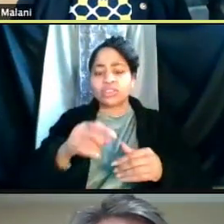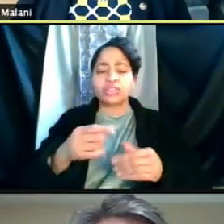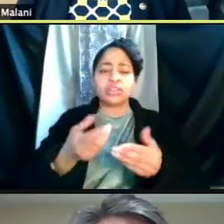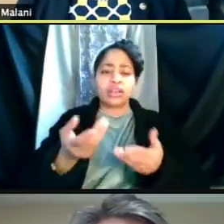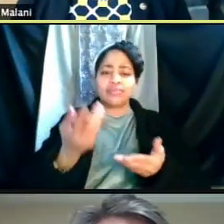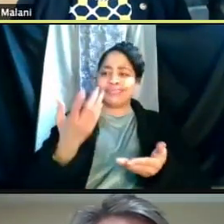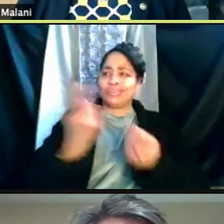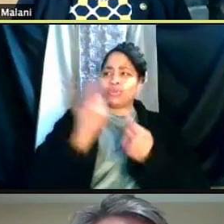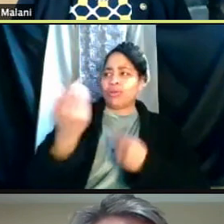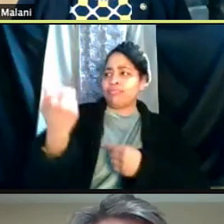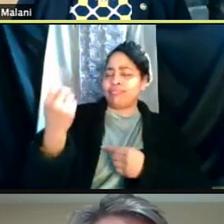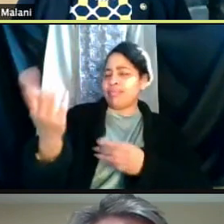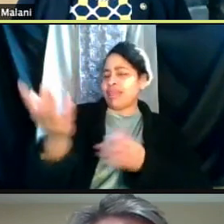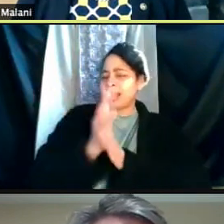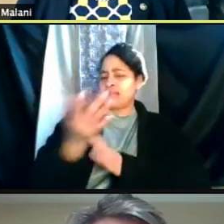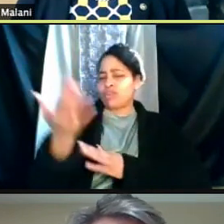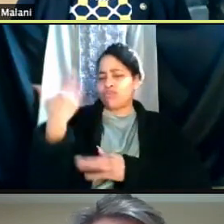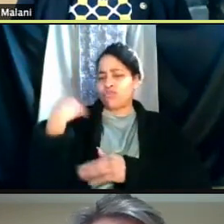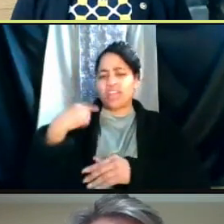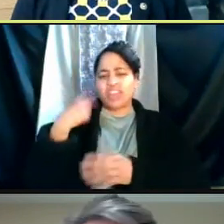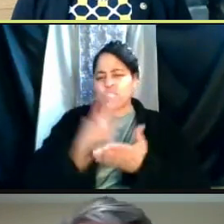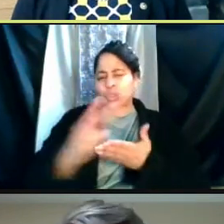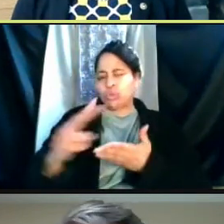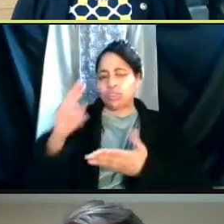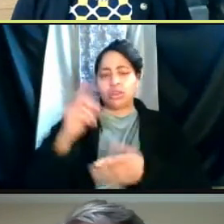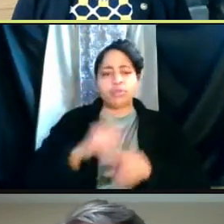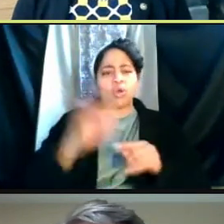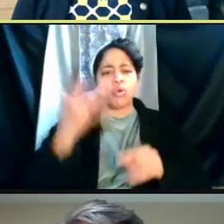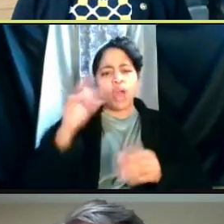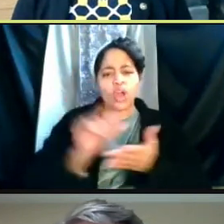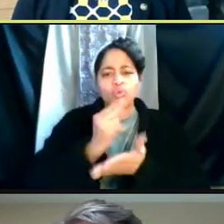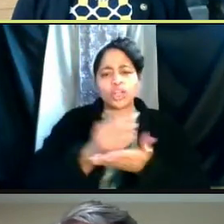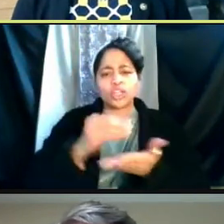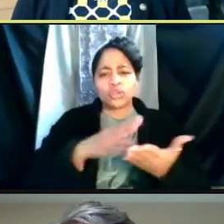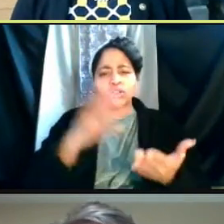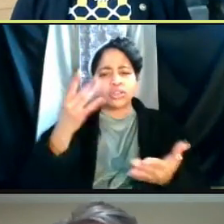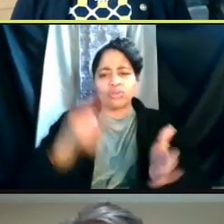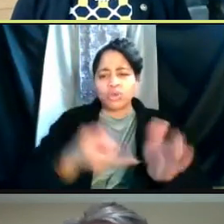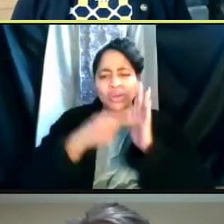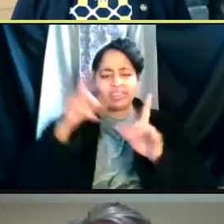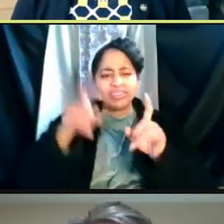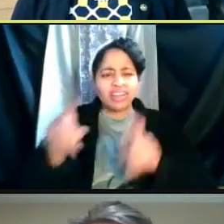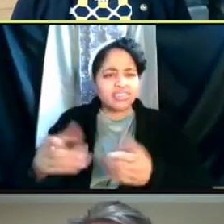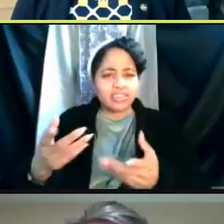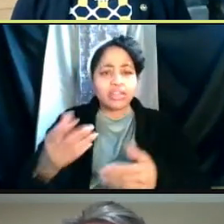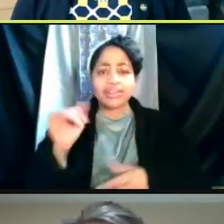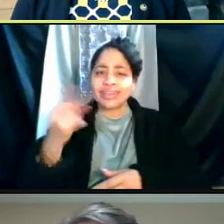I think, but maybe two weeks ago, but why are graduate students being required to be tested? This is obviously something that's evolved